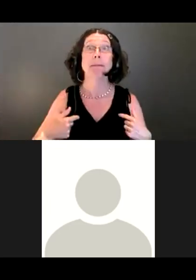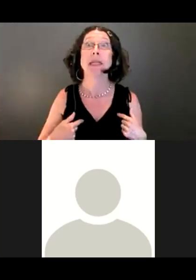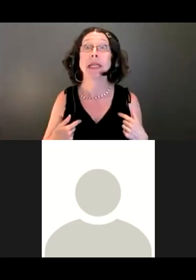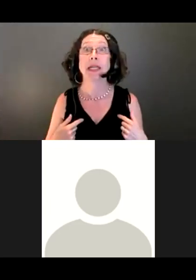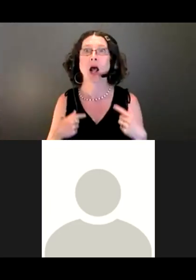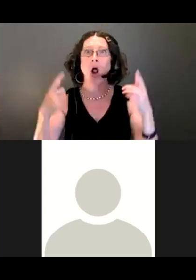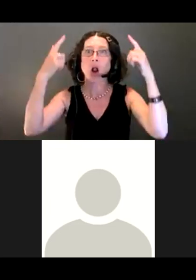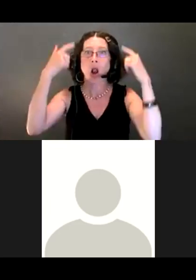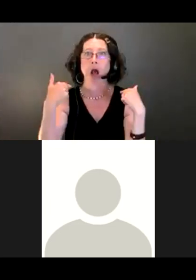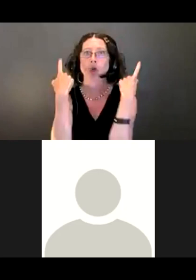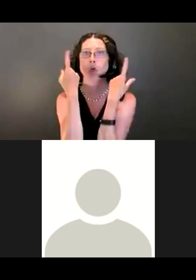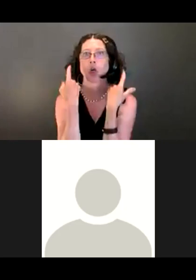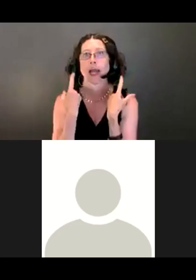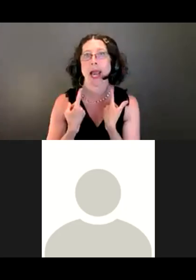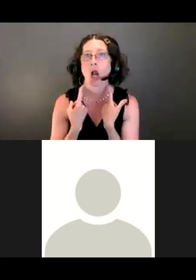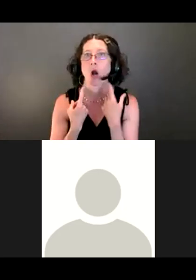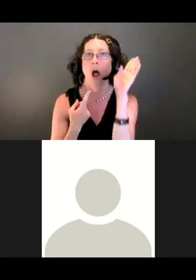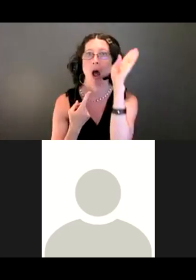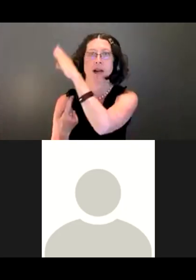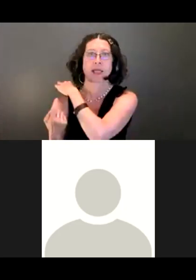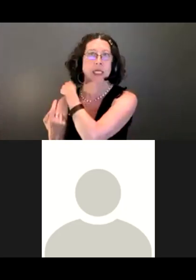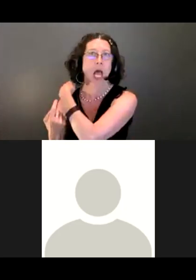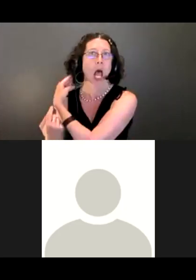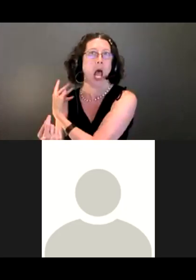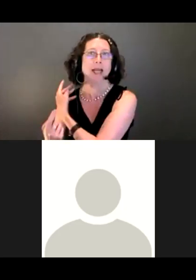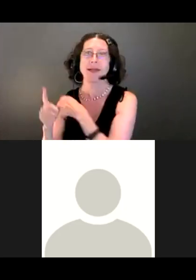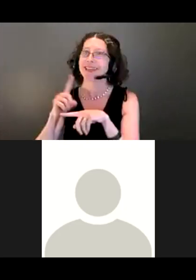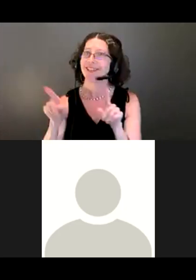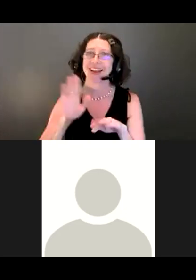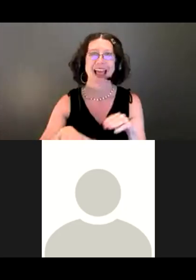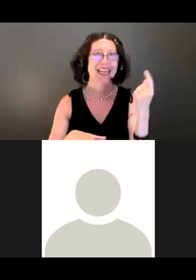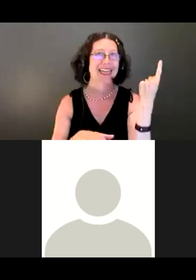curly hair that's kind of off to the side, different than the photo I took about a year and a half ago.